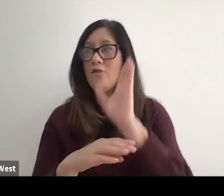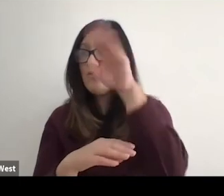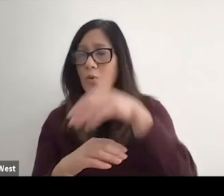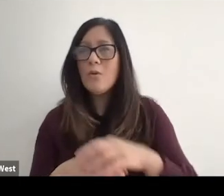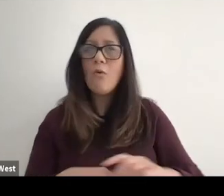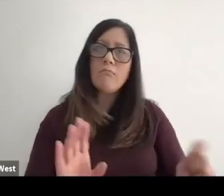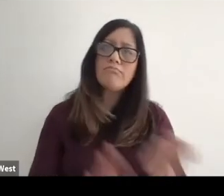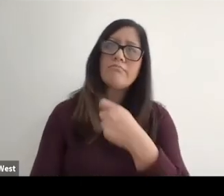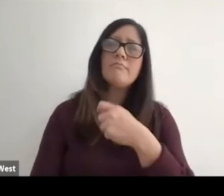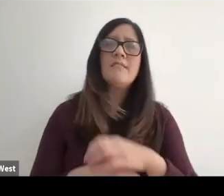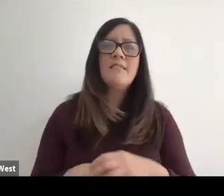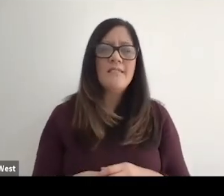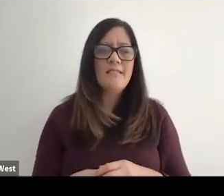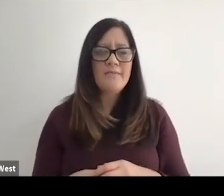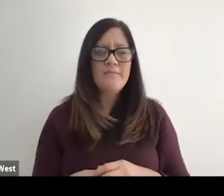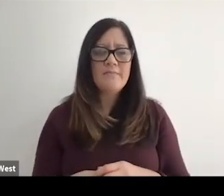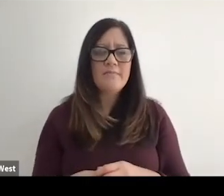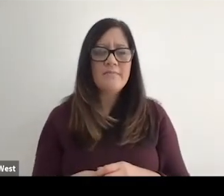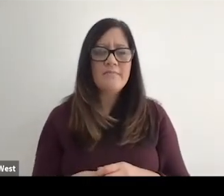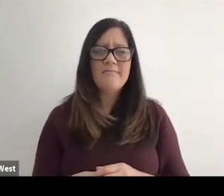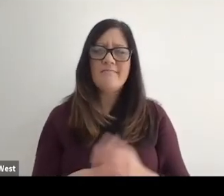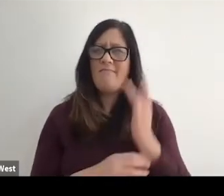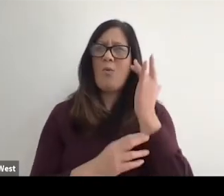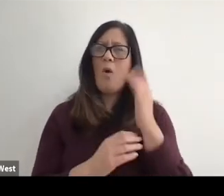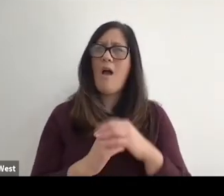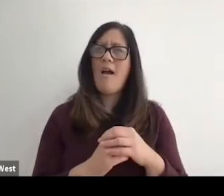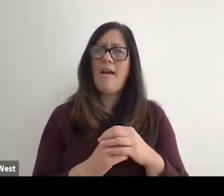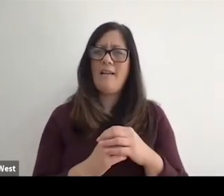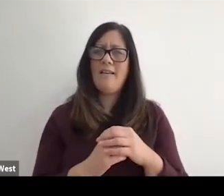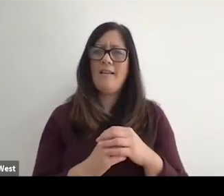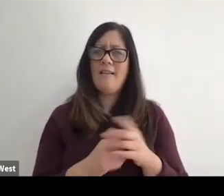they make that shot or hit that ball? Why do we write them about